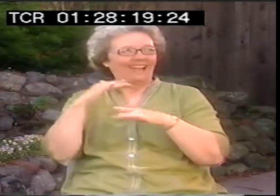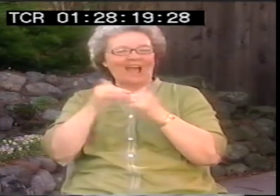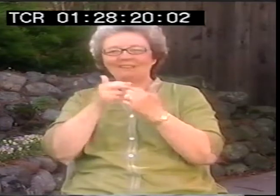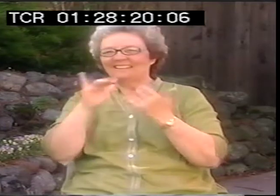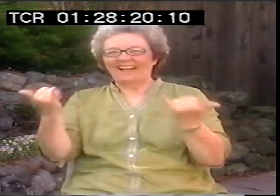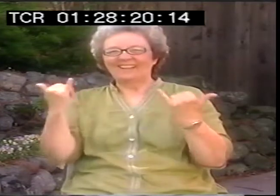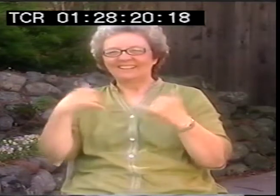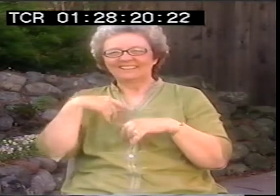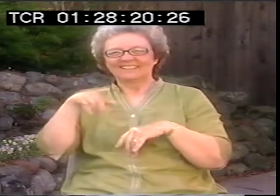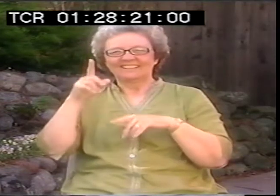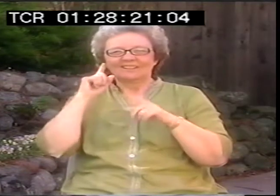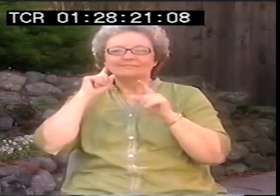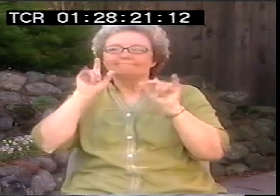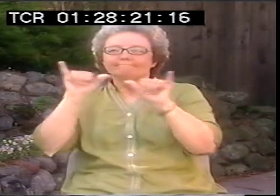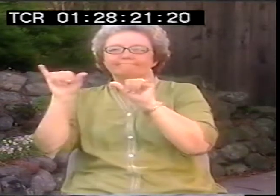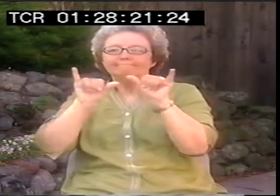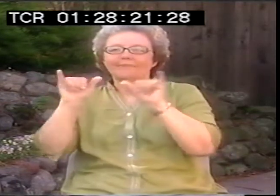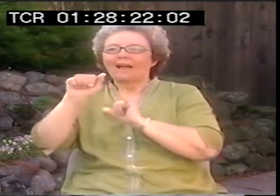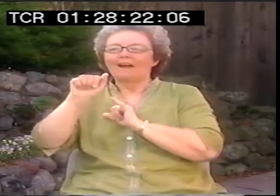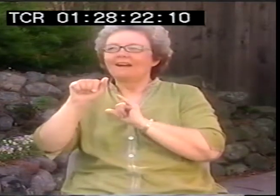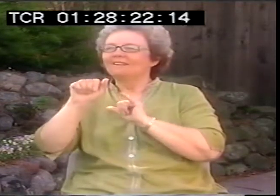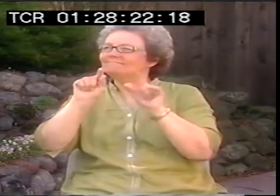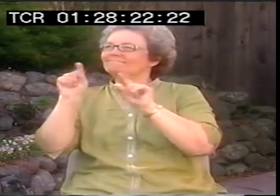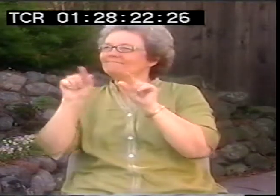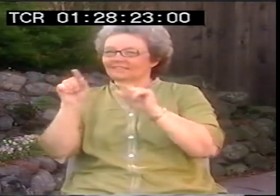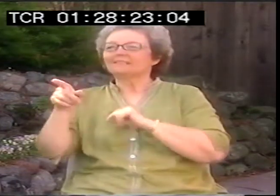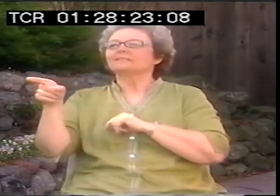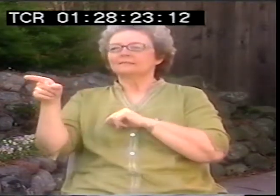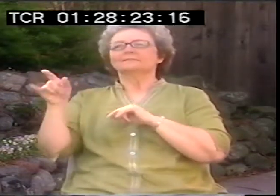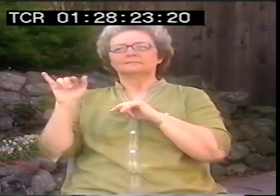even forgot what it is, assonance, or what is it?